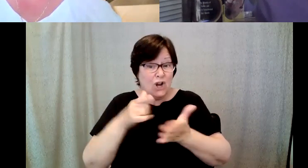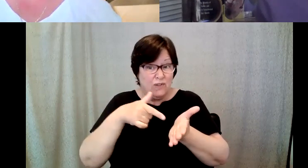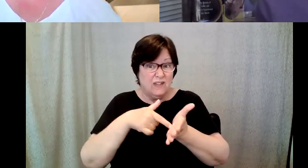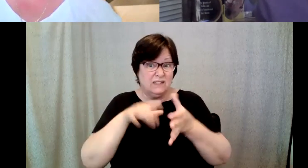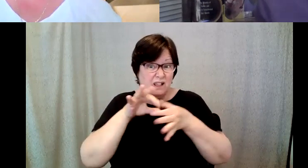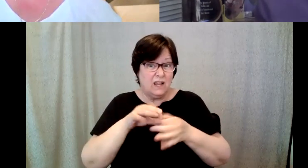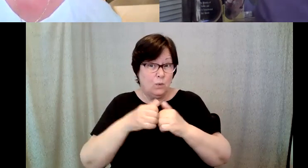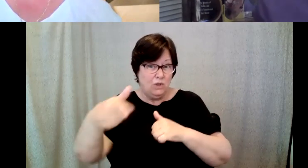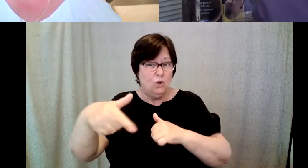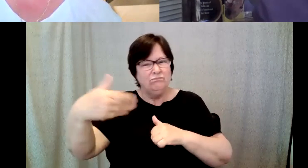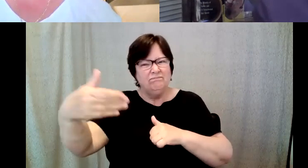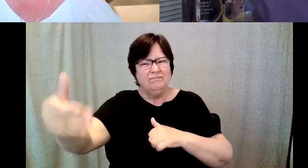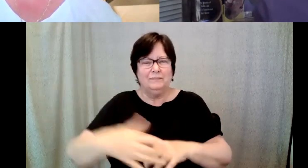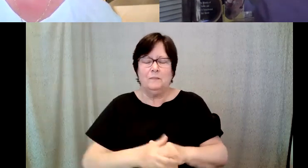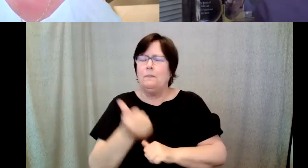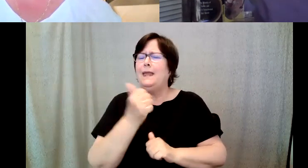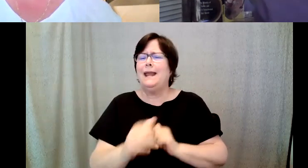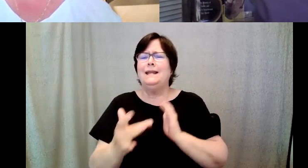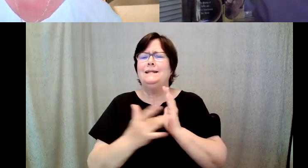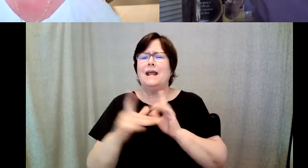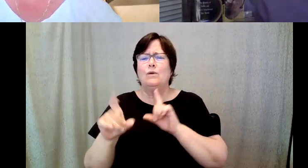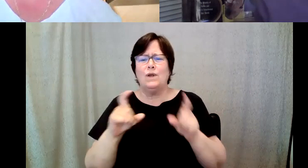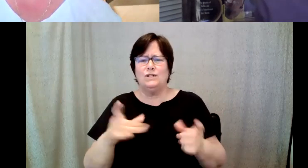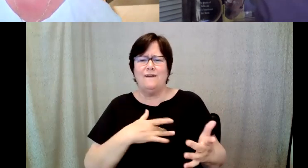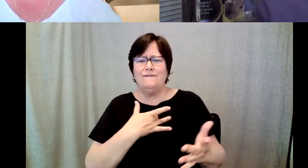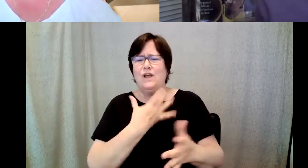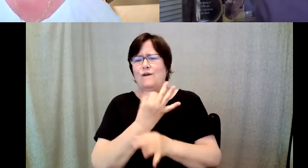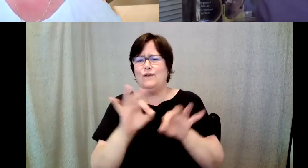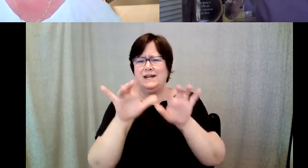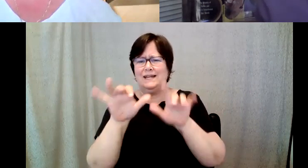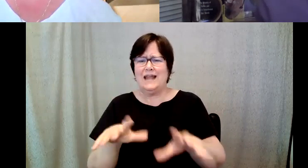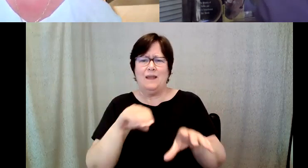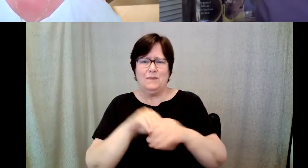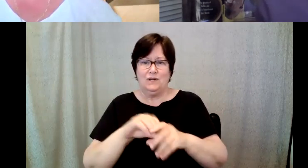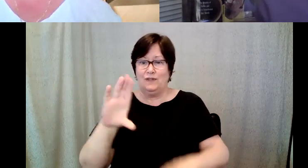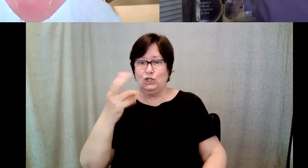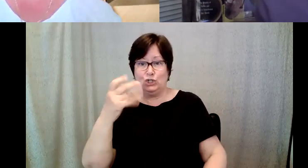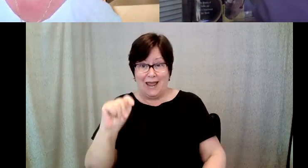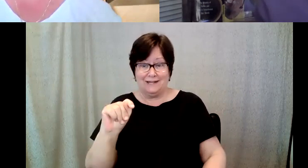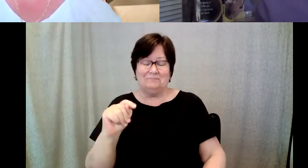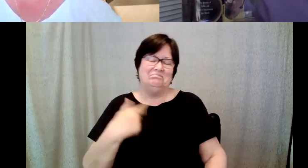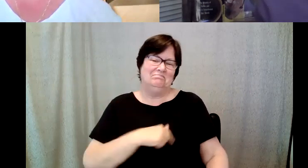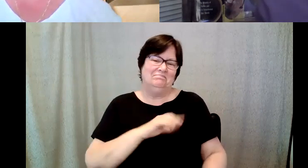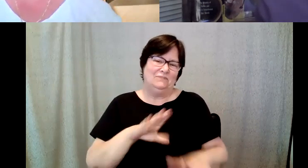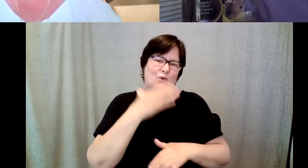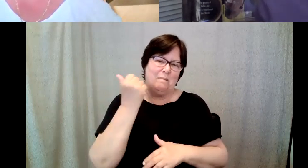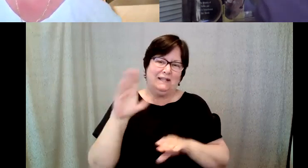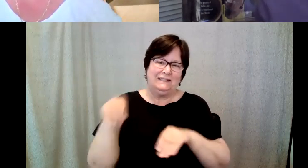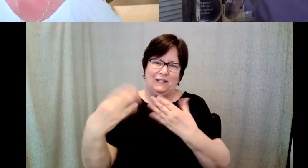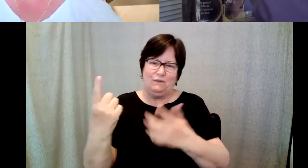weeks, if you have any technical questions, please feel free to type those into the chat box as well. Kelly Redder: And we'll do our best to get you the appropriate answers.